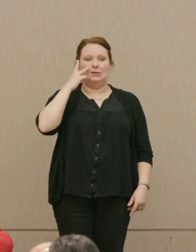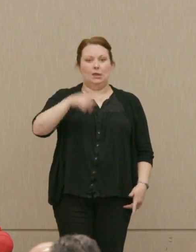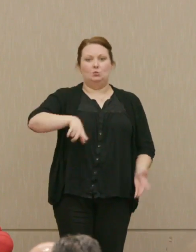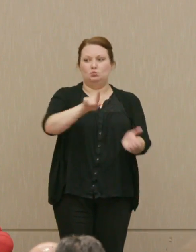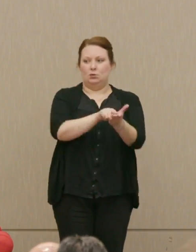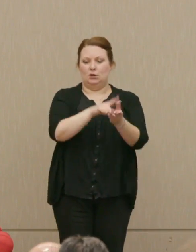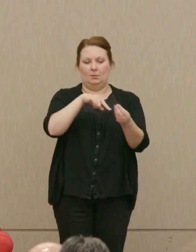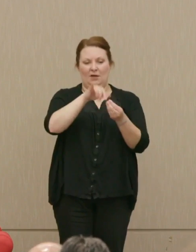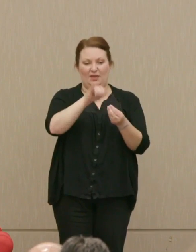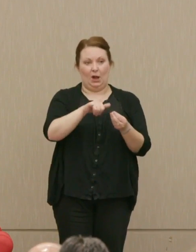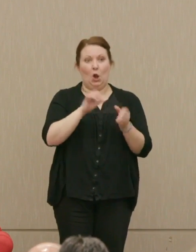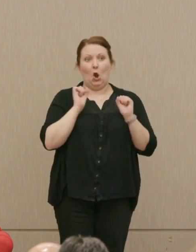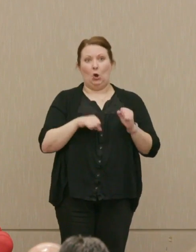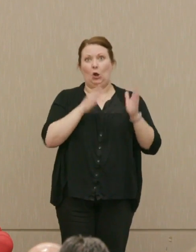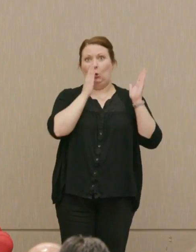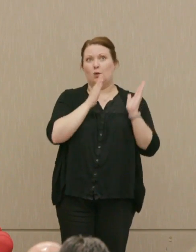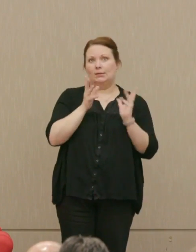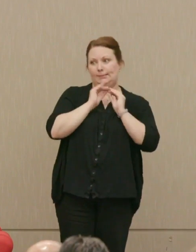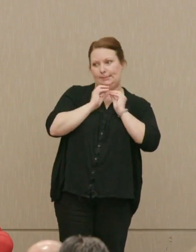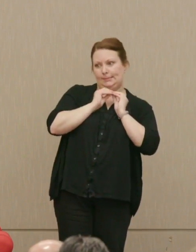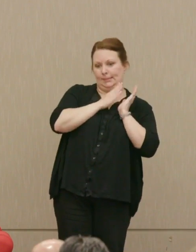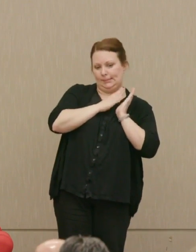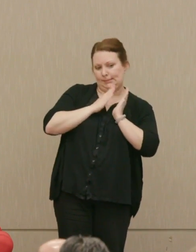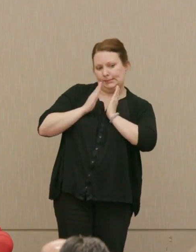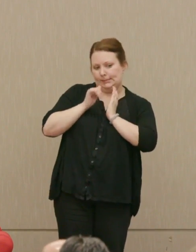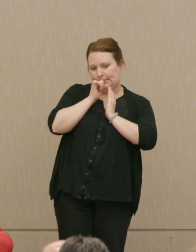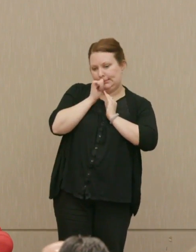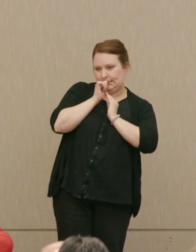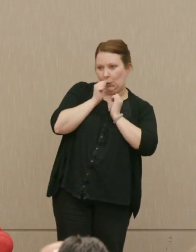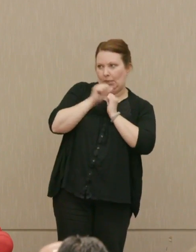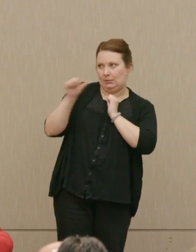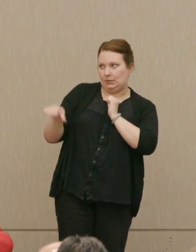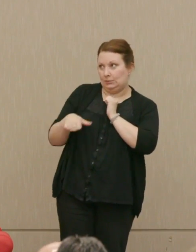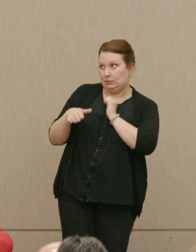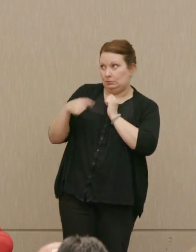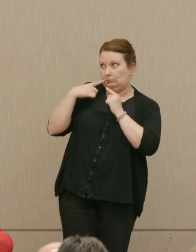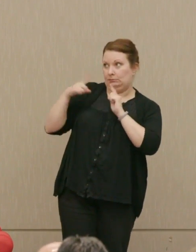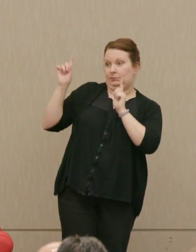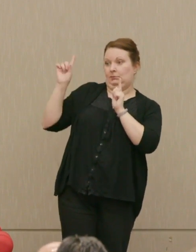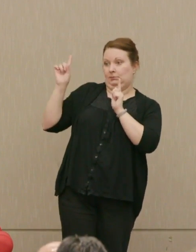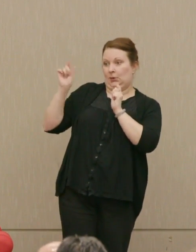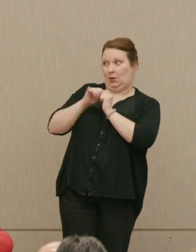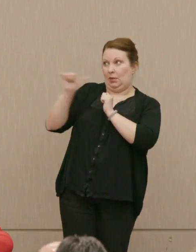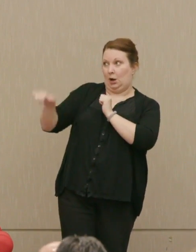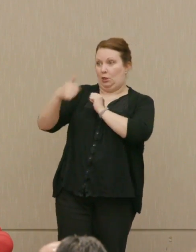Could a president conspire, with some effect, with a foreign power?